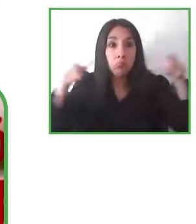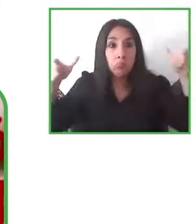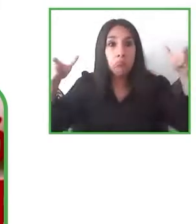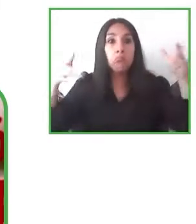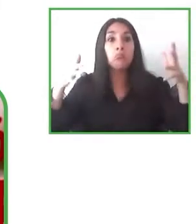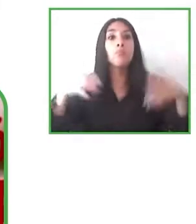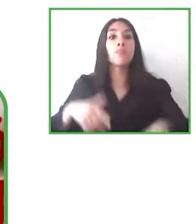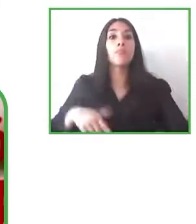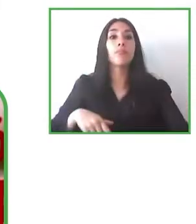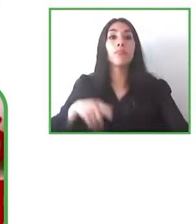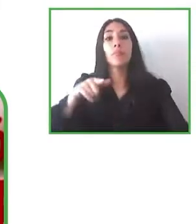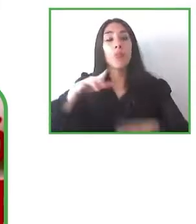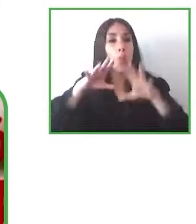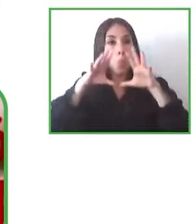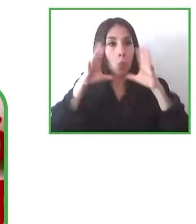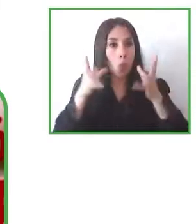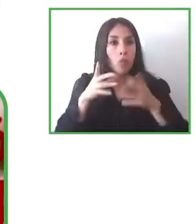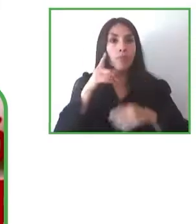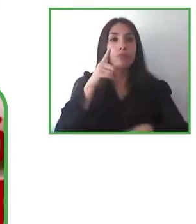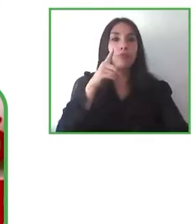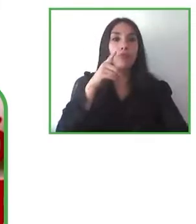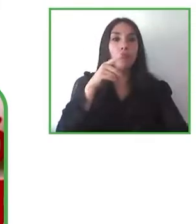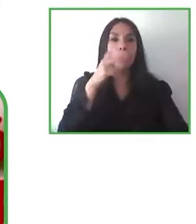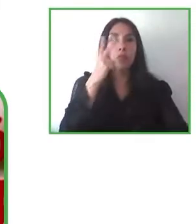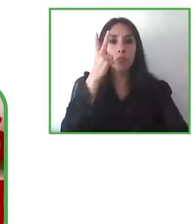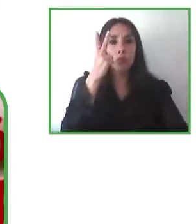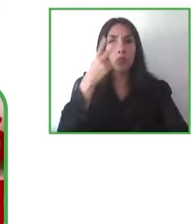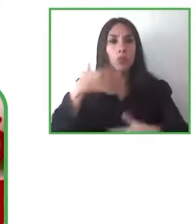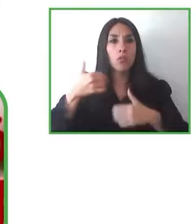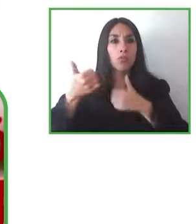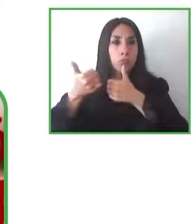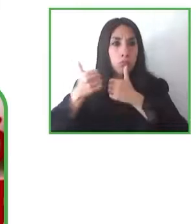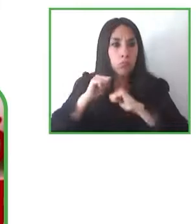We have two main challenges: First, is to guarantee the sustainability